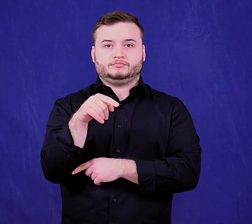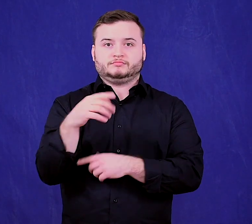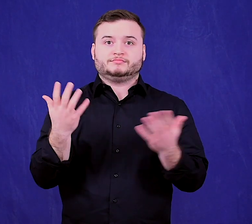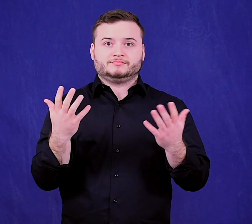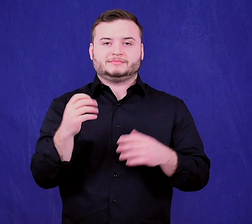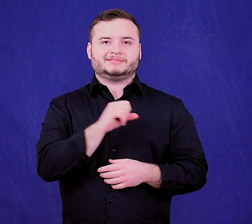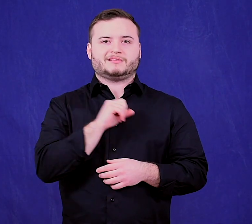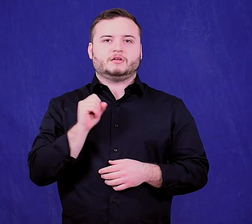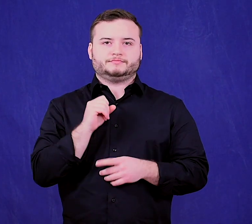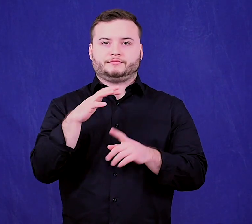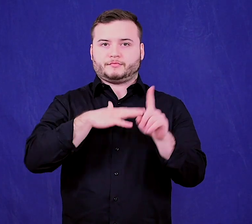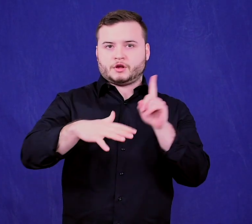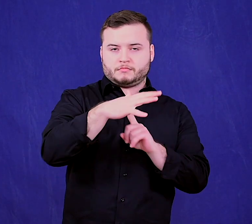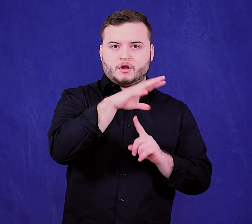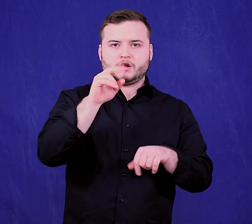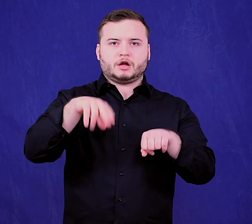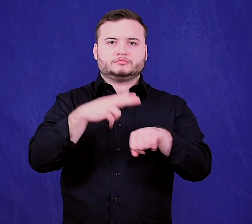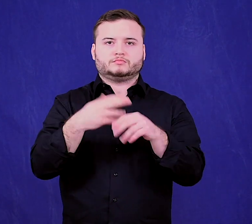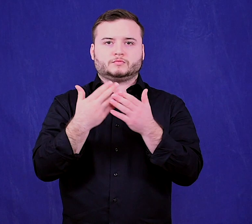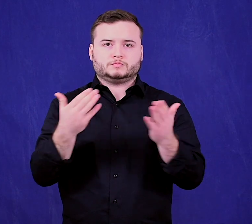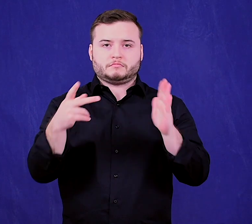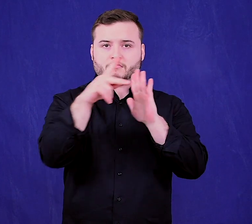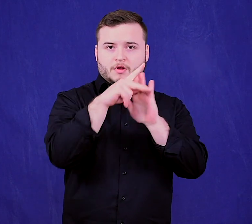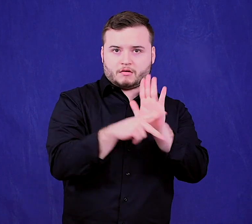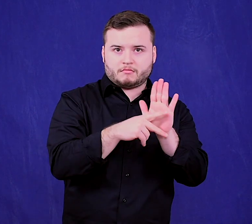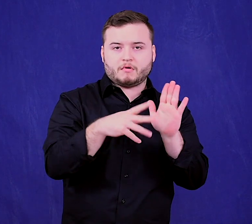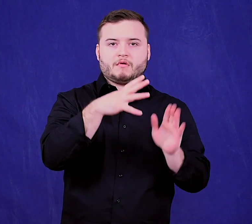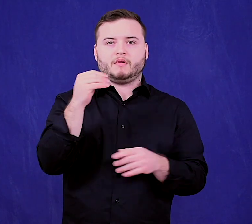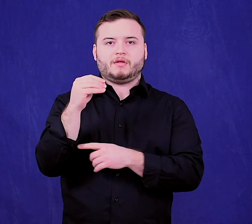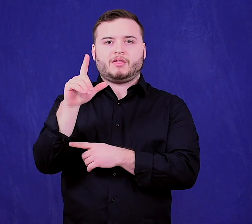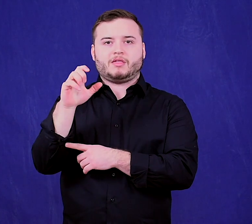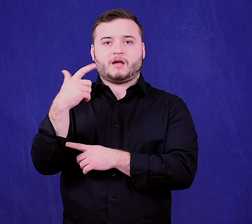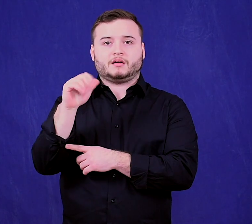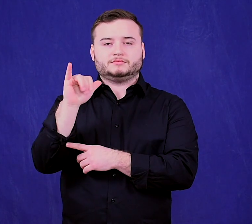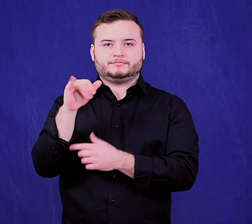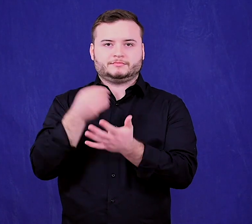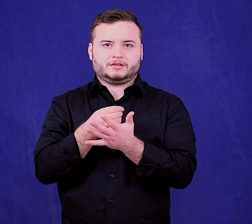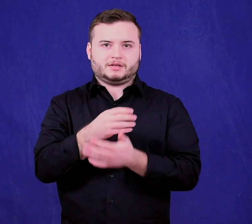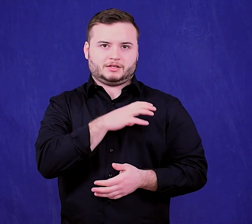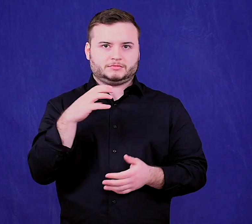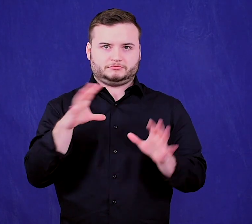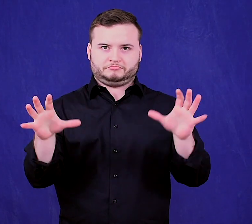presented to the Senate Environment and Natural Resources Policy and Legacy Finance